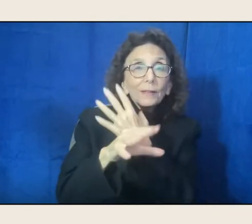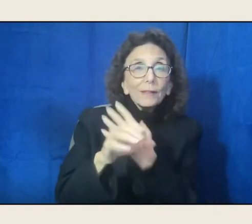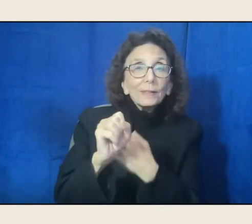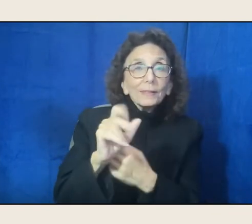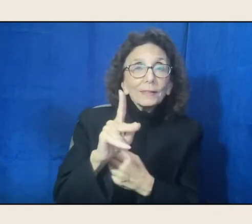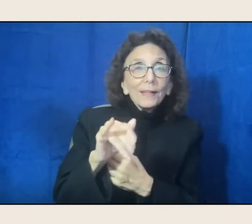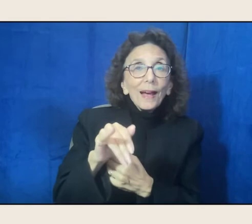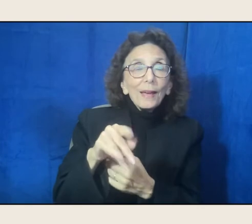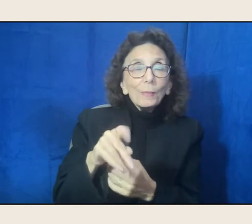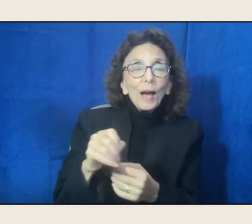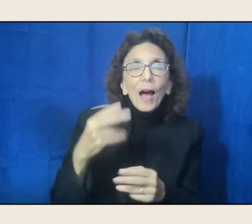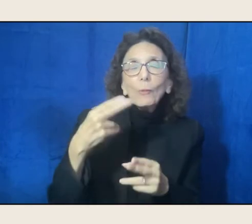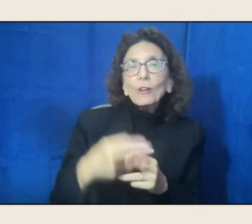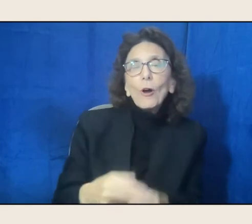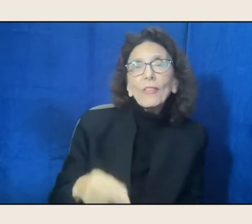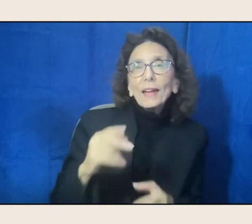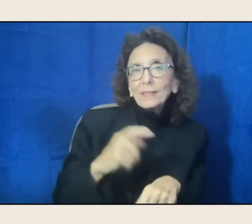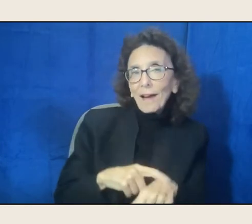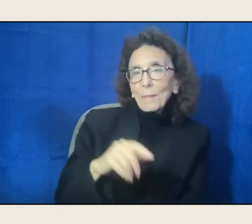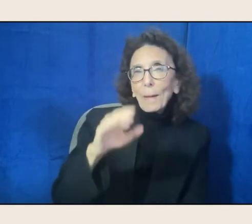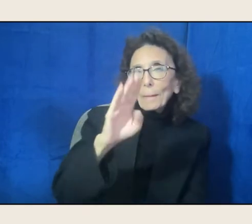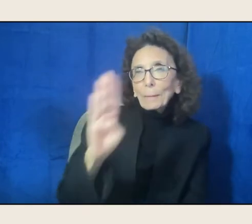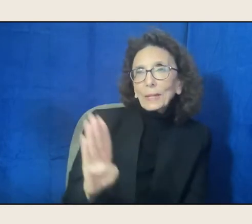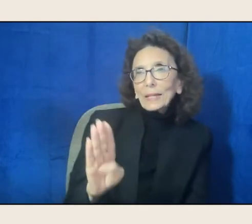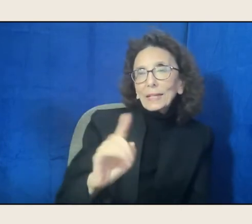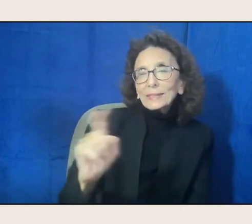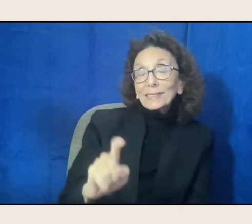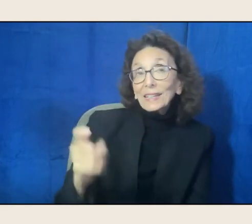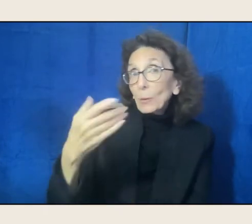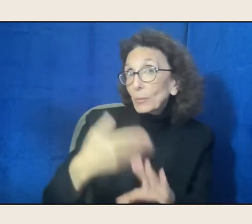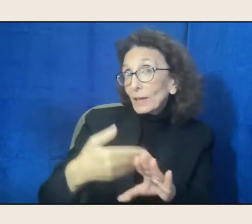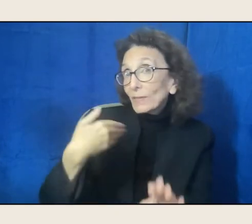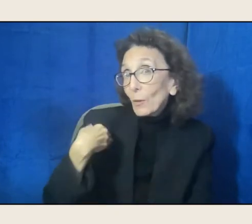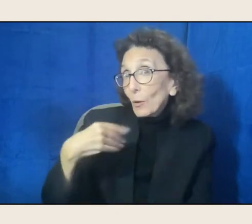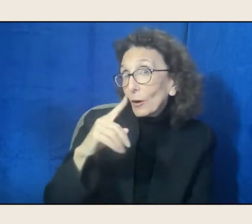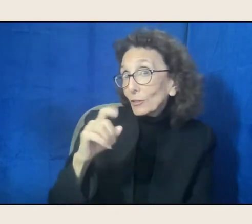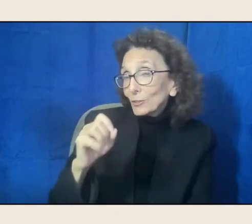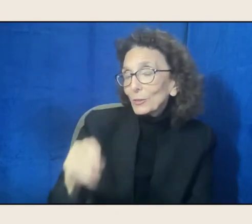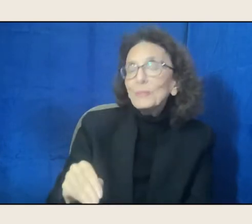and we would have Skype meetings with the Native poets who were involved